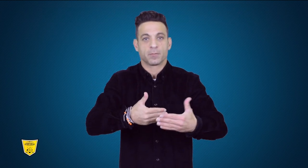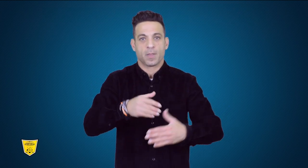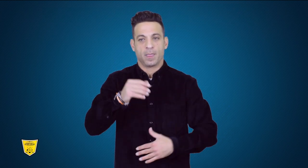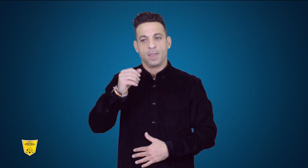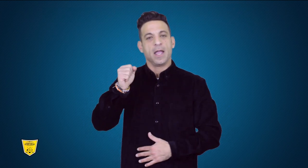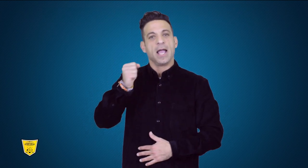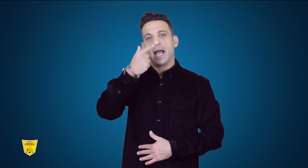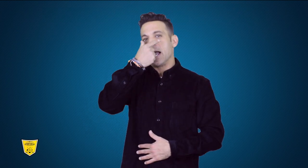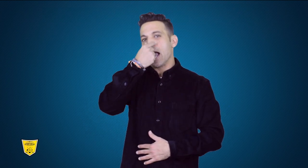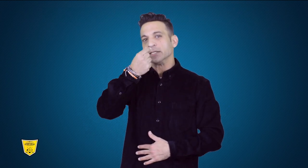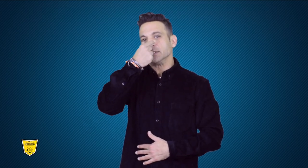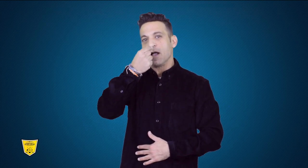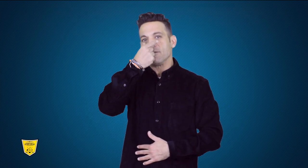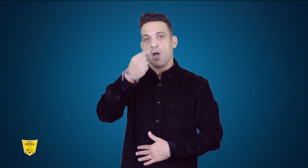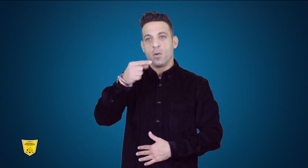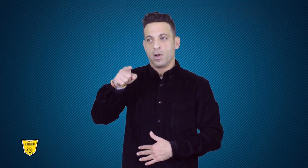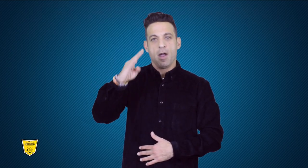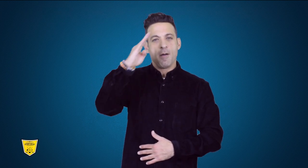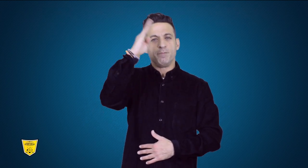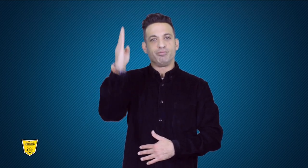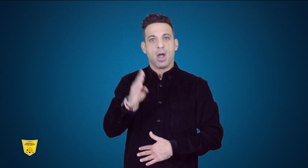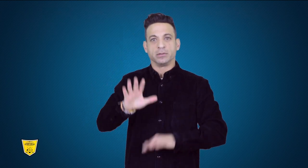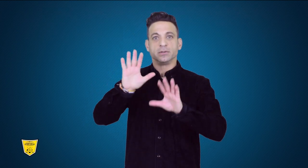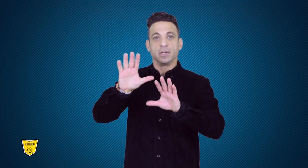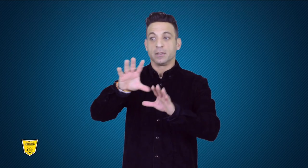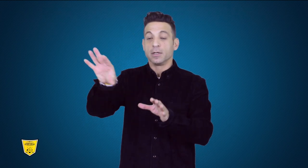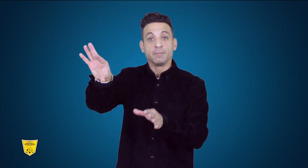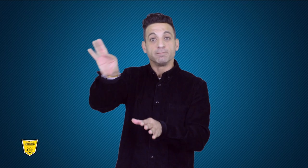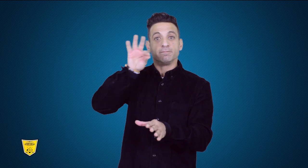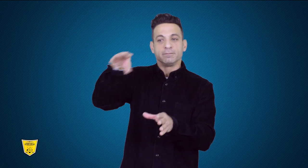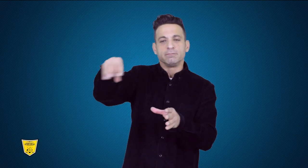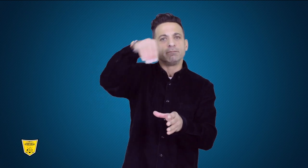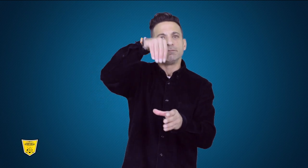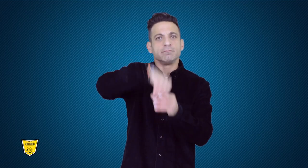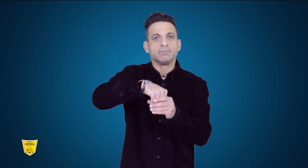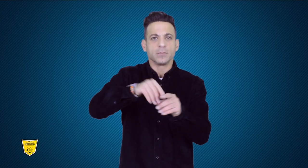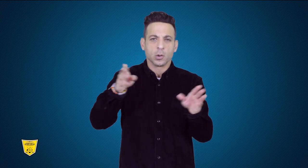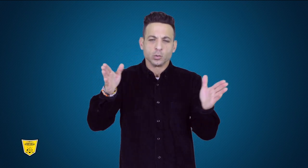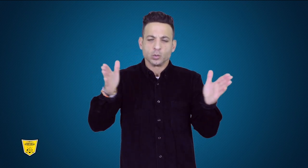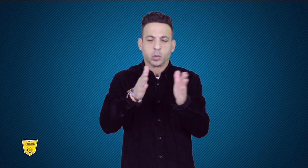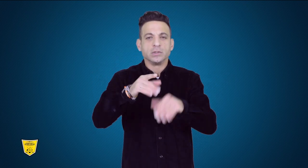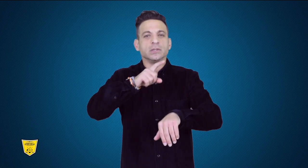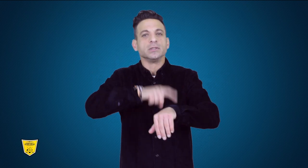federal government. Gustavo Perazzolo of Brazil, who was elected